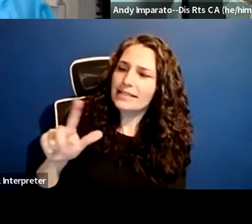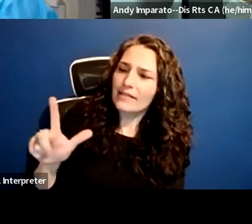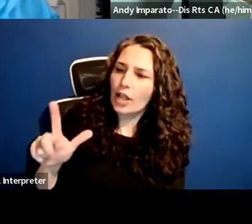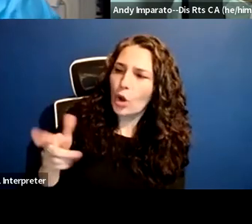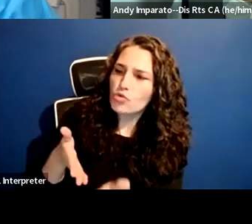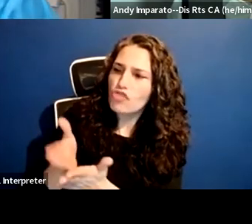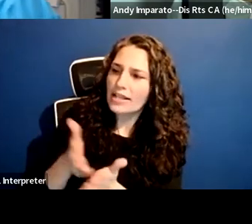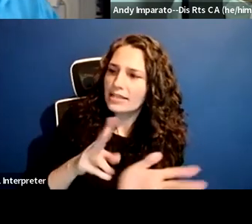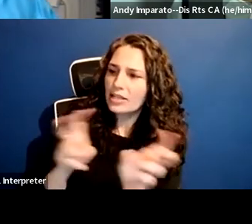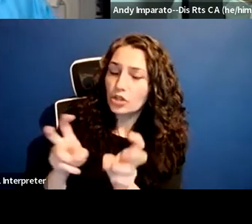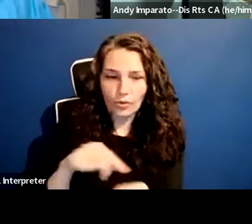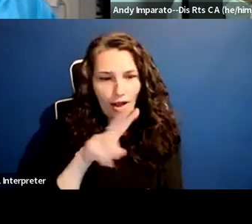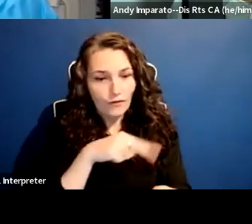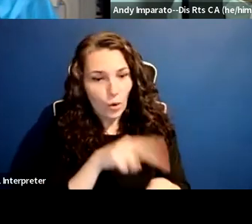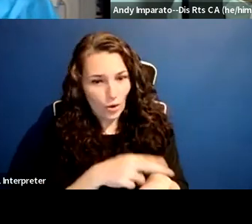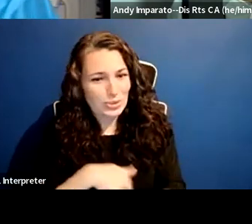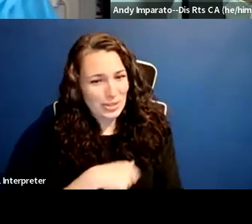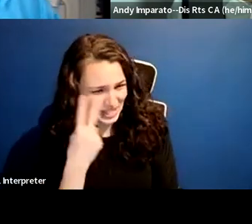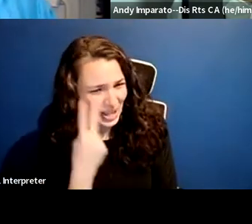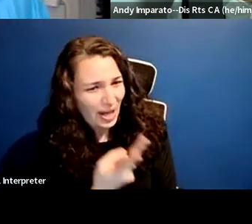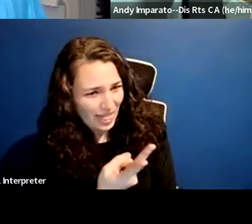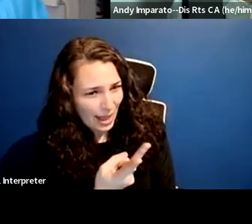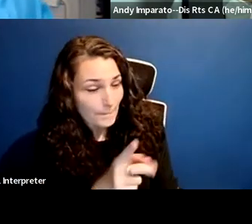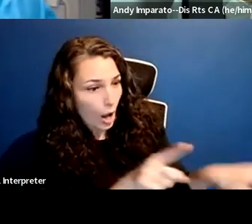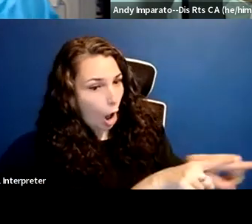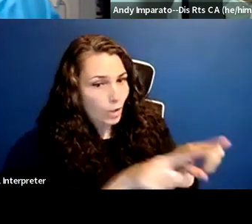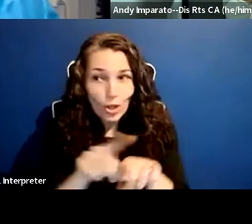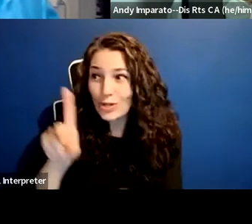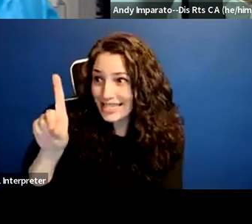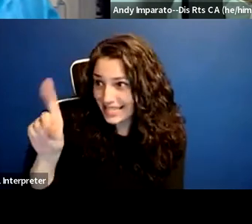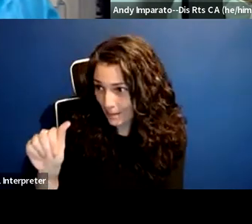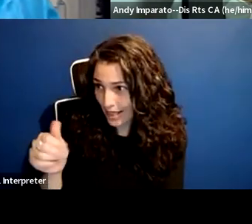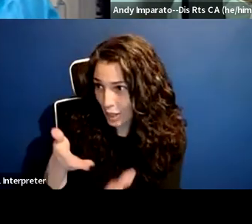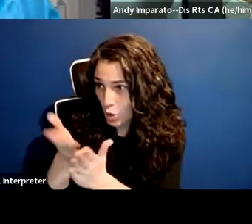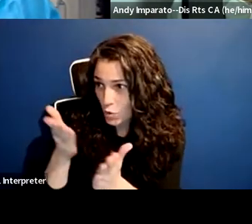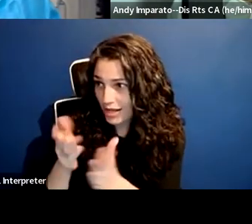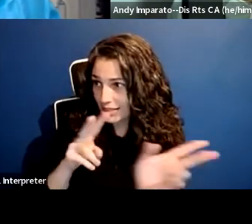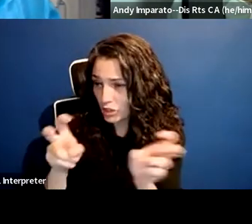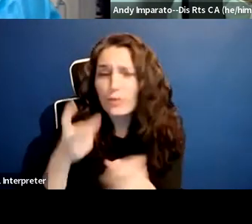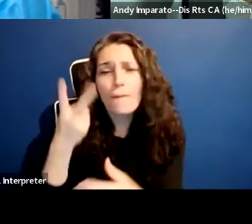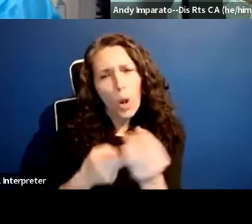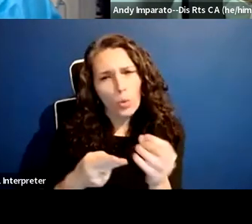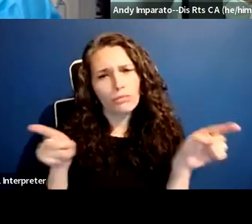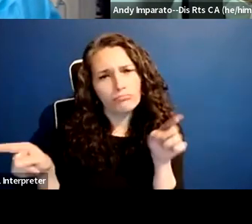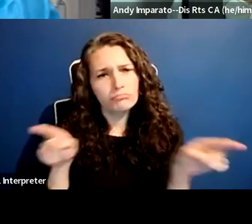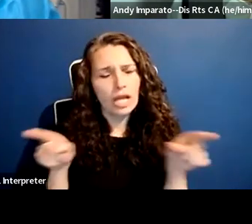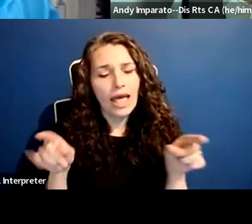We also, of course, saw it as a disability rights issue. It was both. Right? It is both, and that was what allowed us to come together